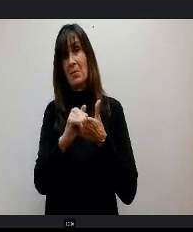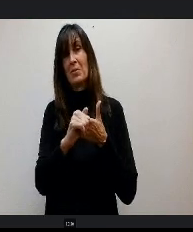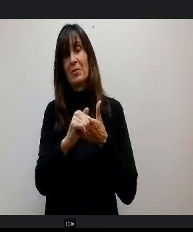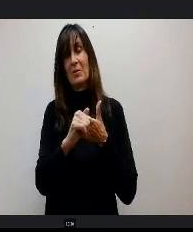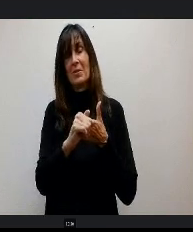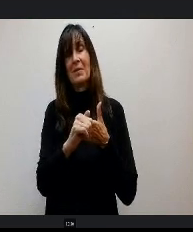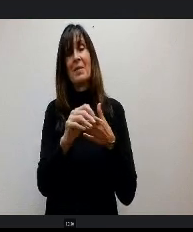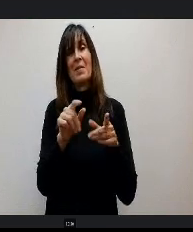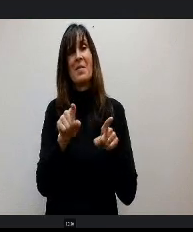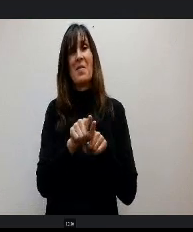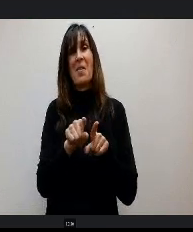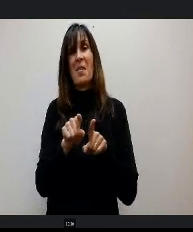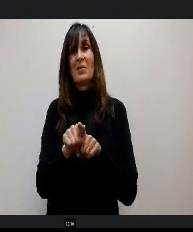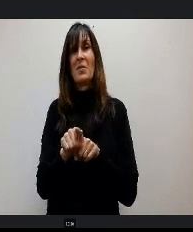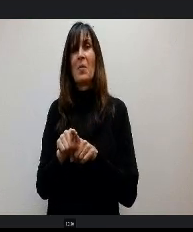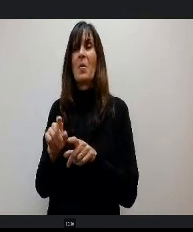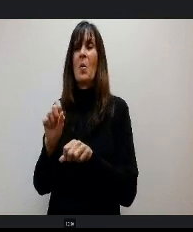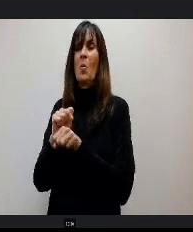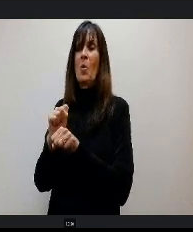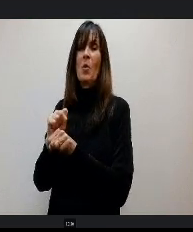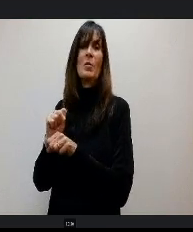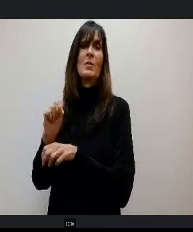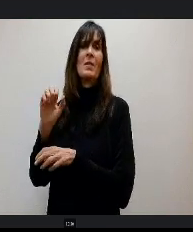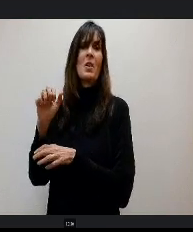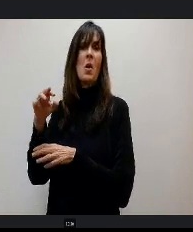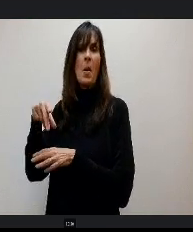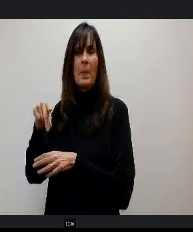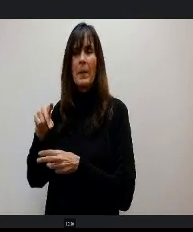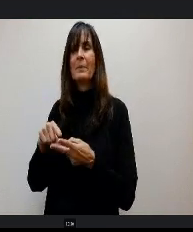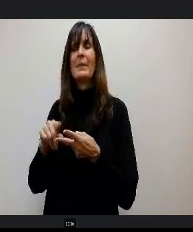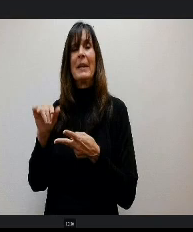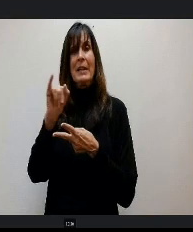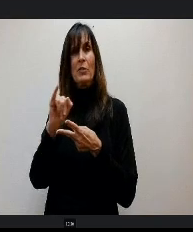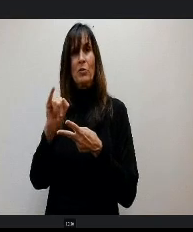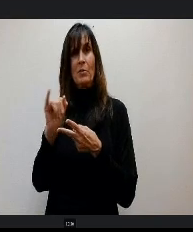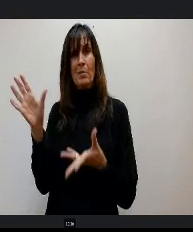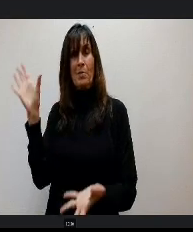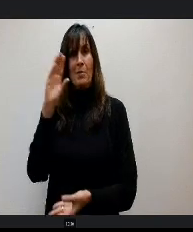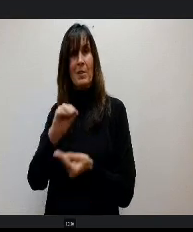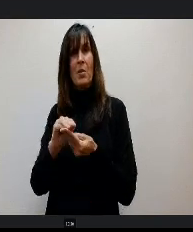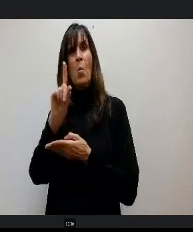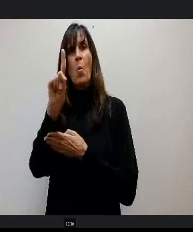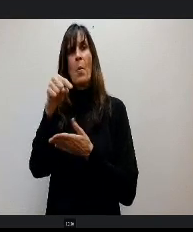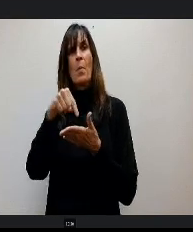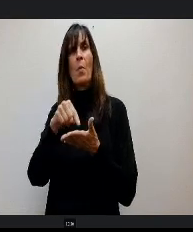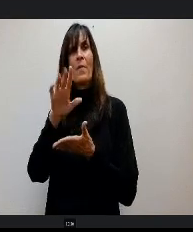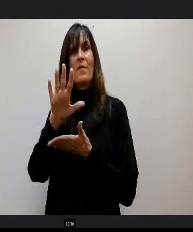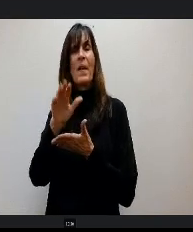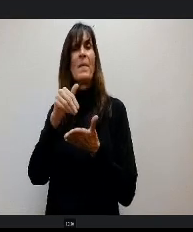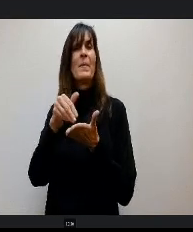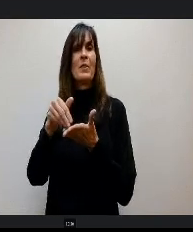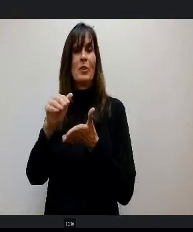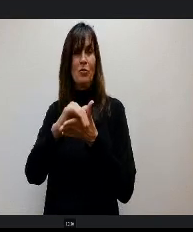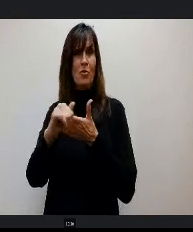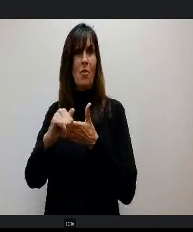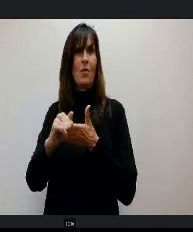o exciting workers compensation and insurance, there's one million right there on other things, so